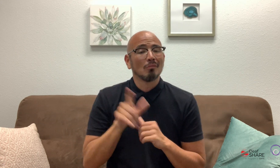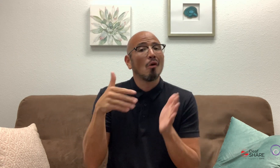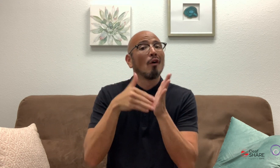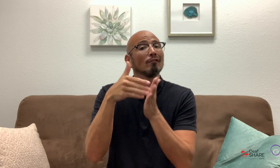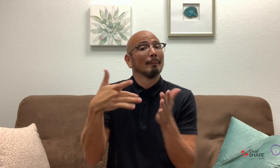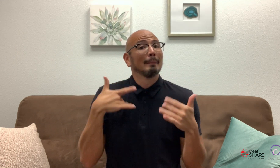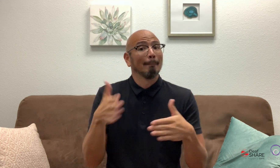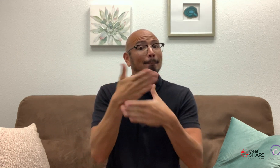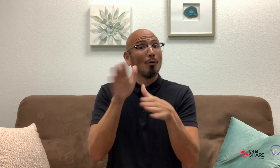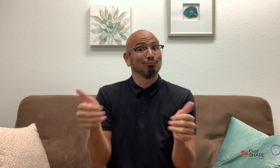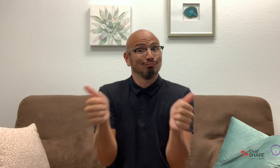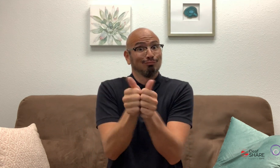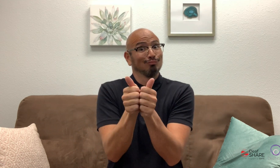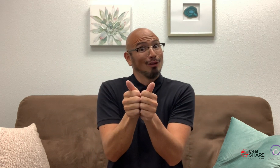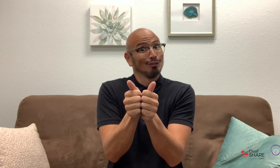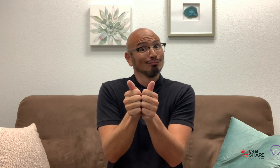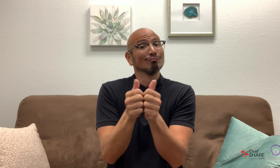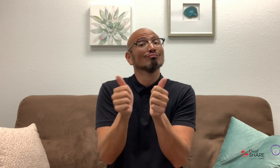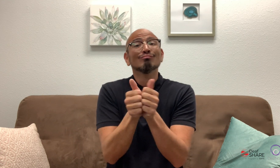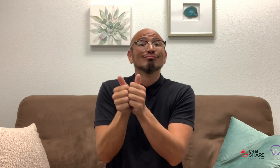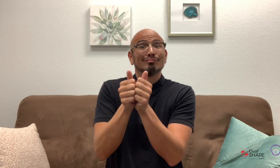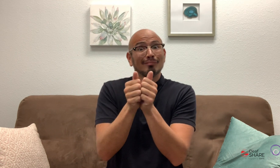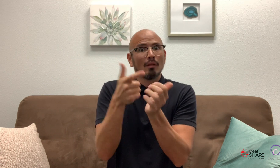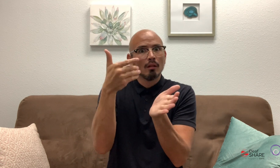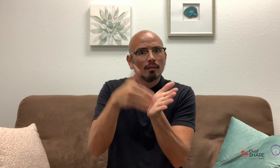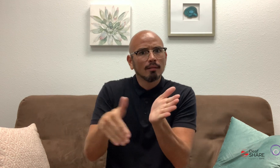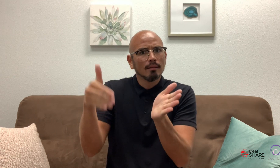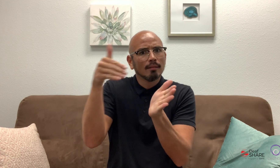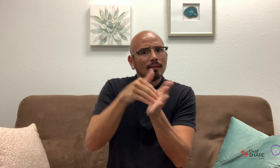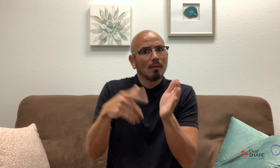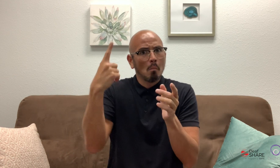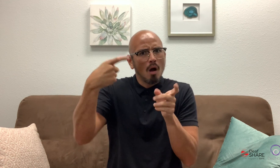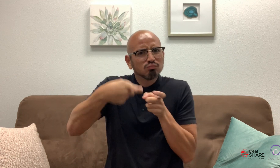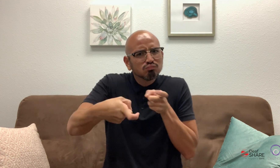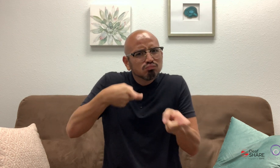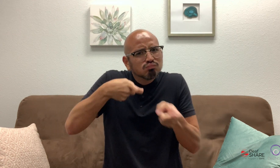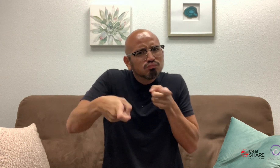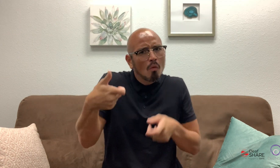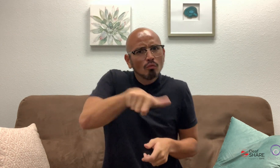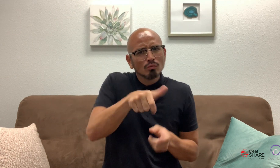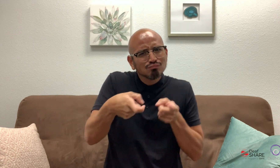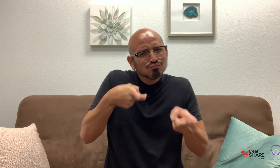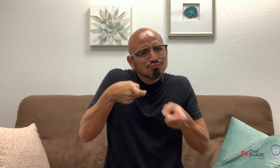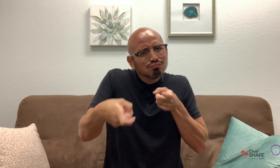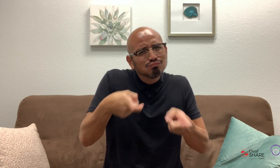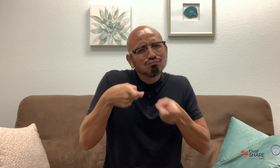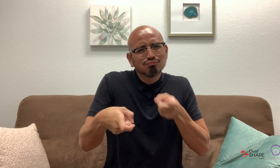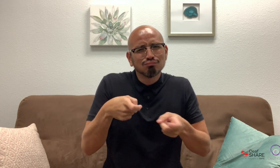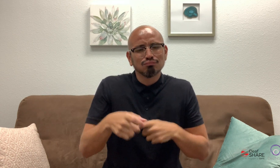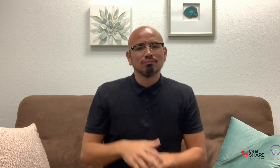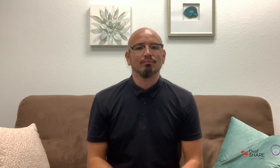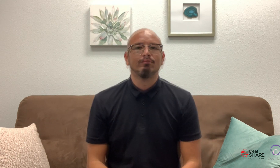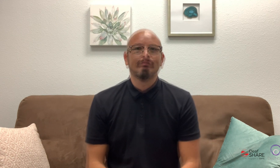it is a pattern of behaviors used by one partner to maintain power and control over other partner in an intimate relationship.